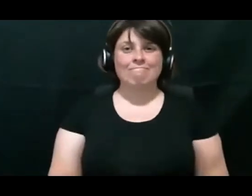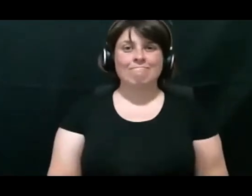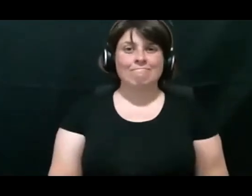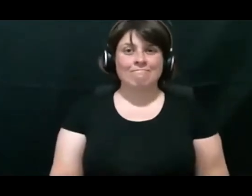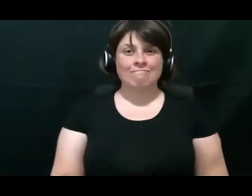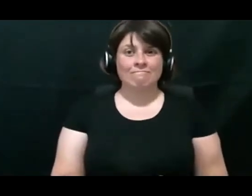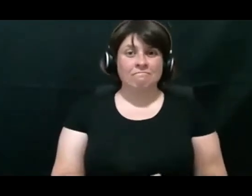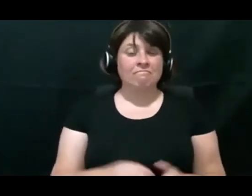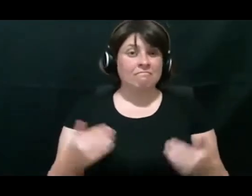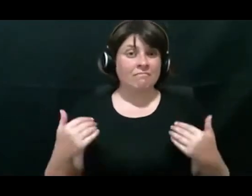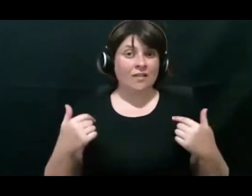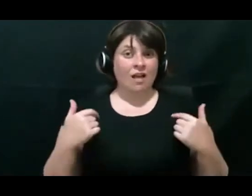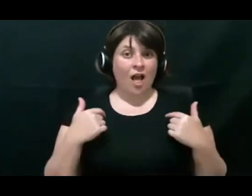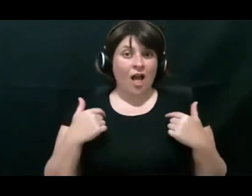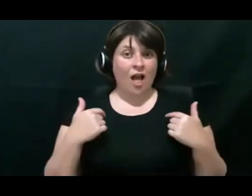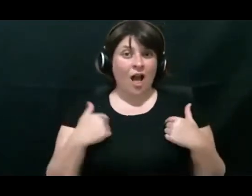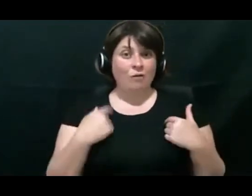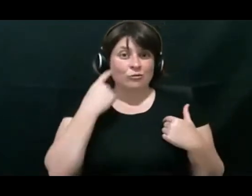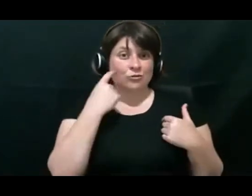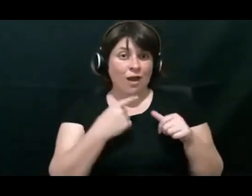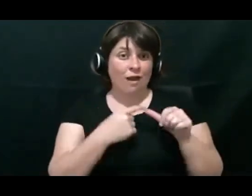I will give that a go. There's no one answer to that.